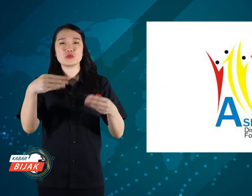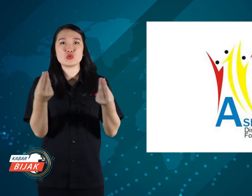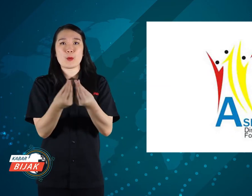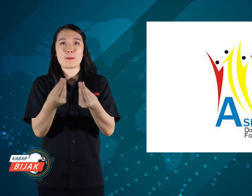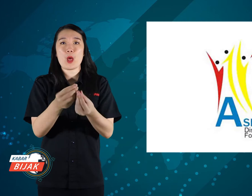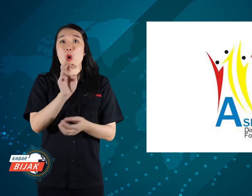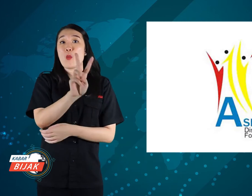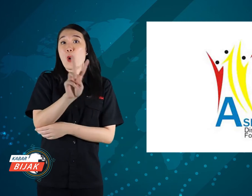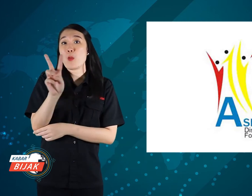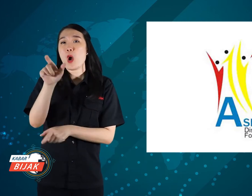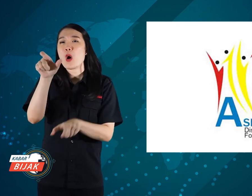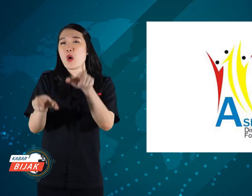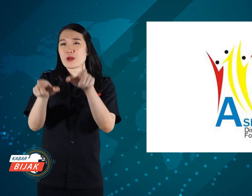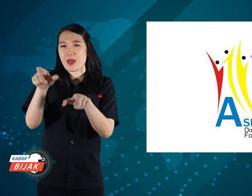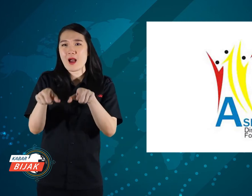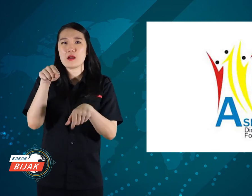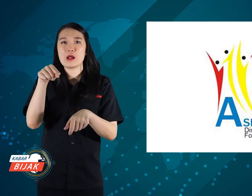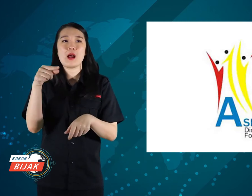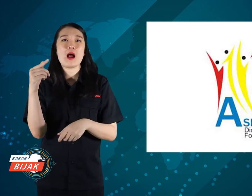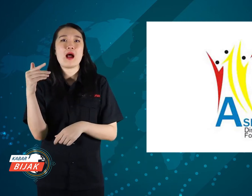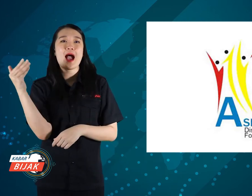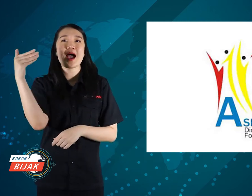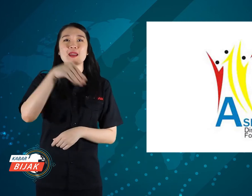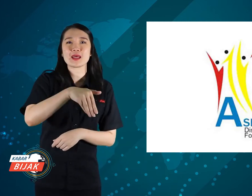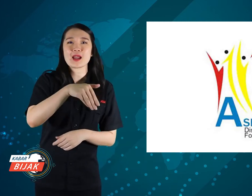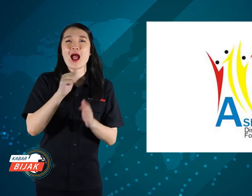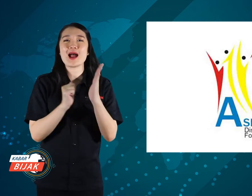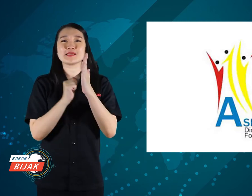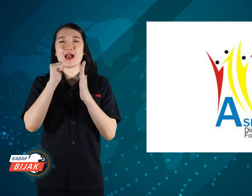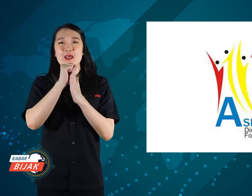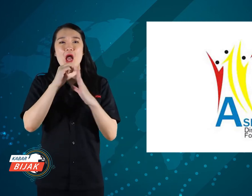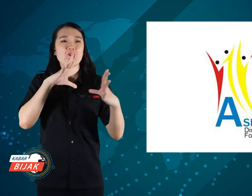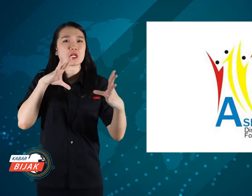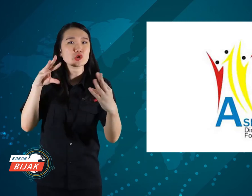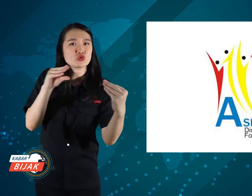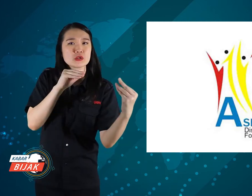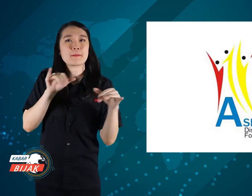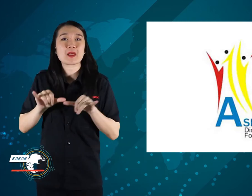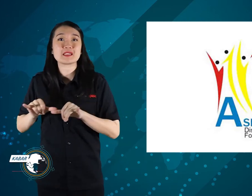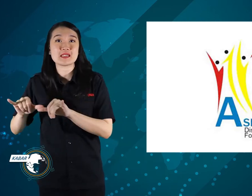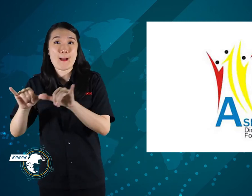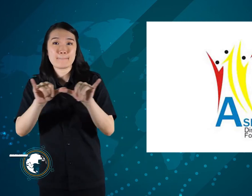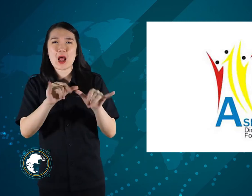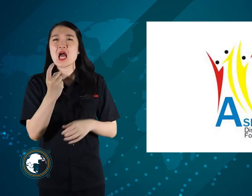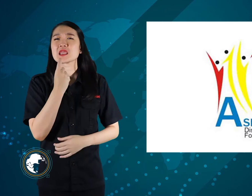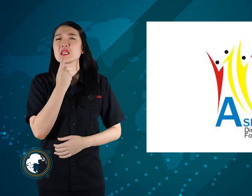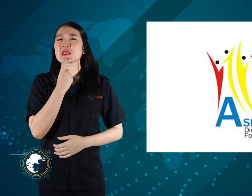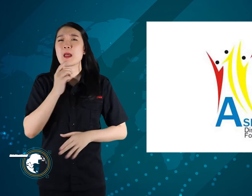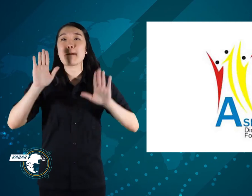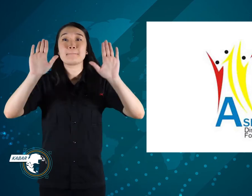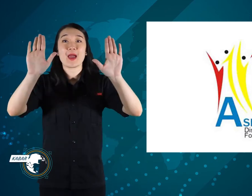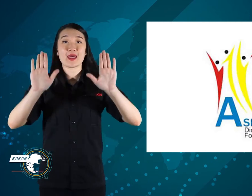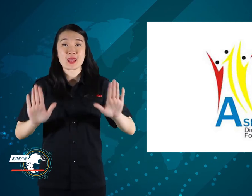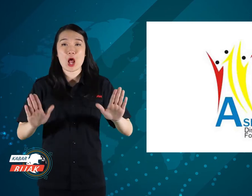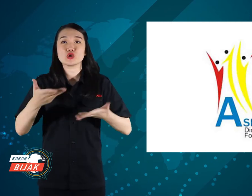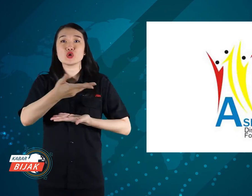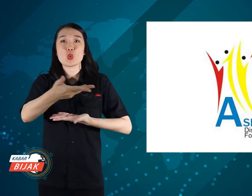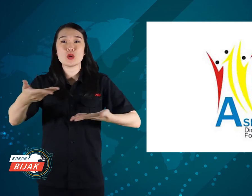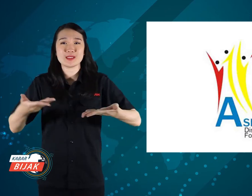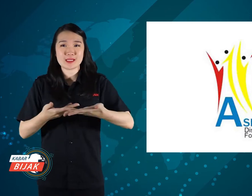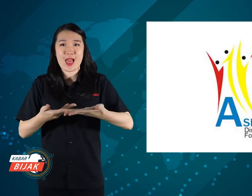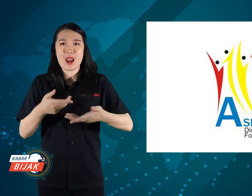22 people who attended the discussion together about social media.